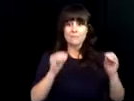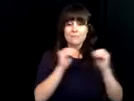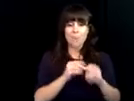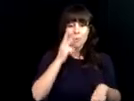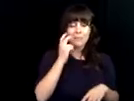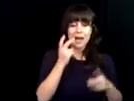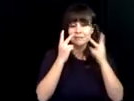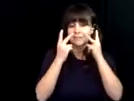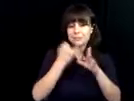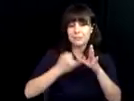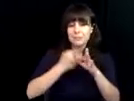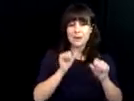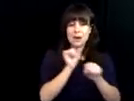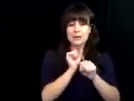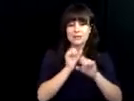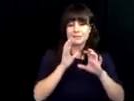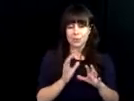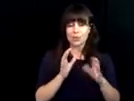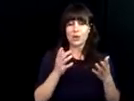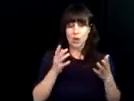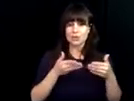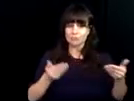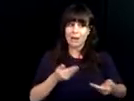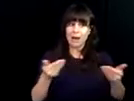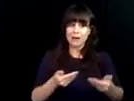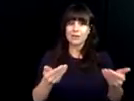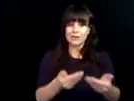commonwealth. Rehab tech took the calls and the result was more blind